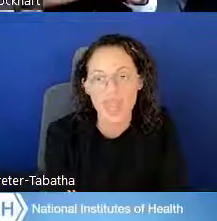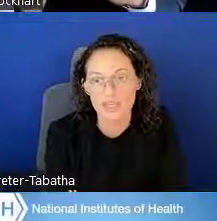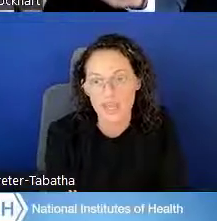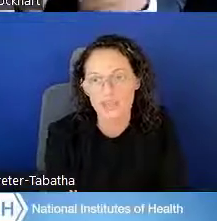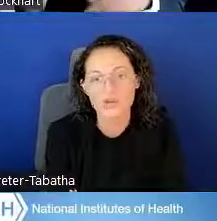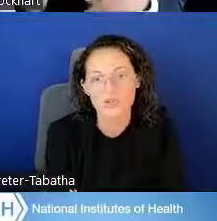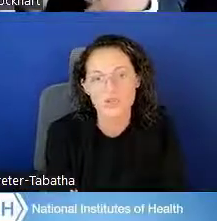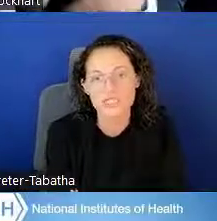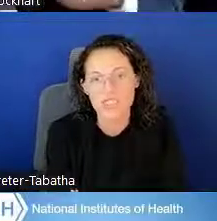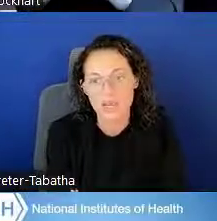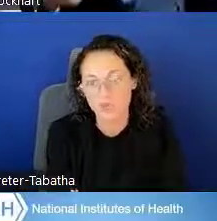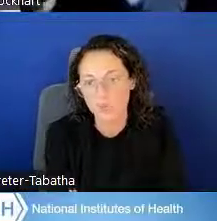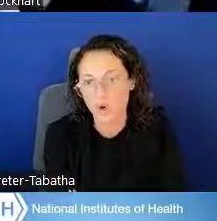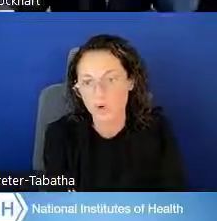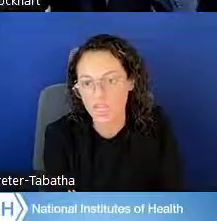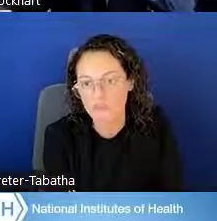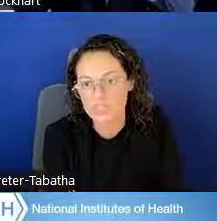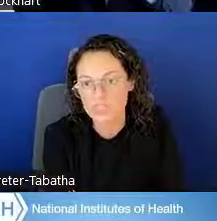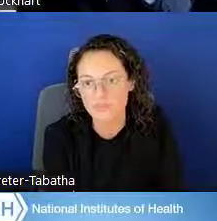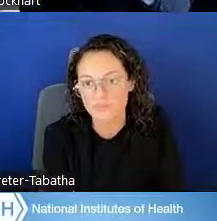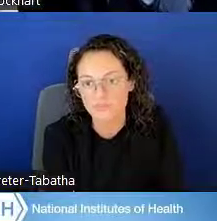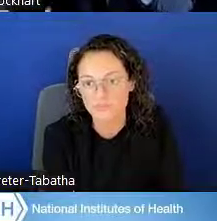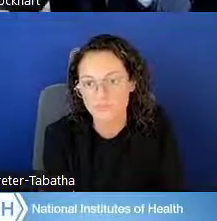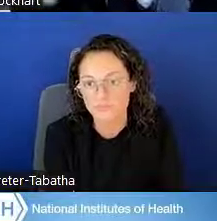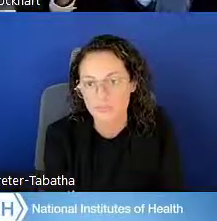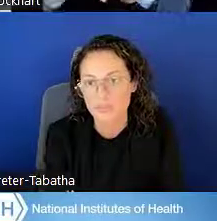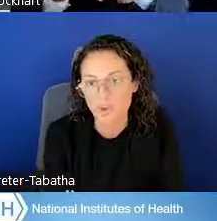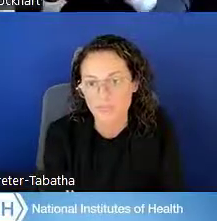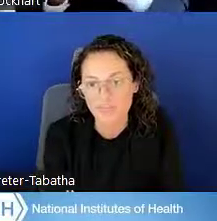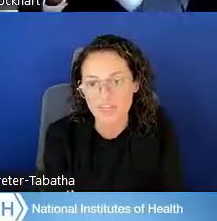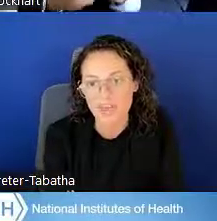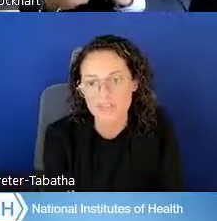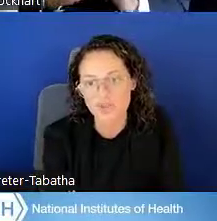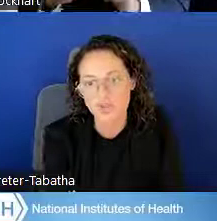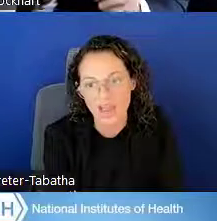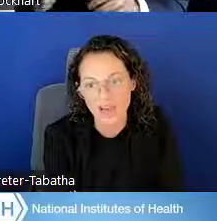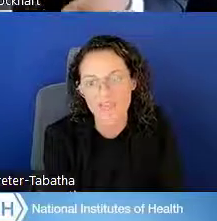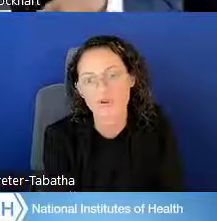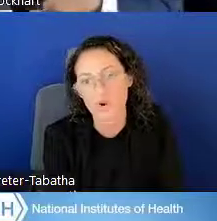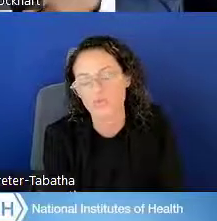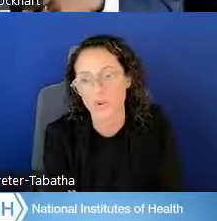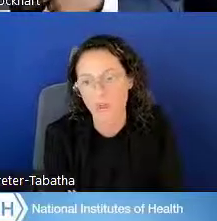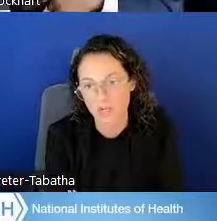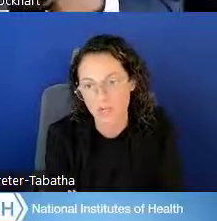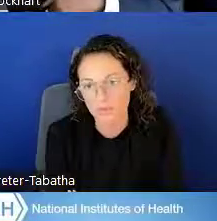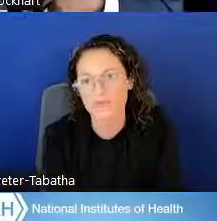and again, those are two separate programs. Both of them do have their own requirements.